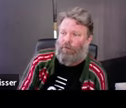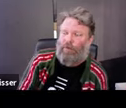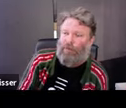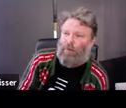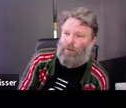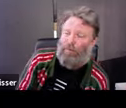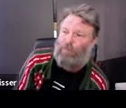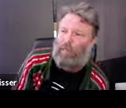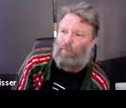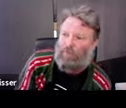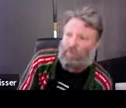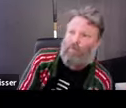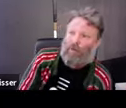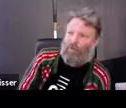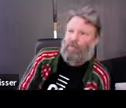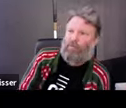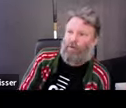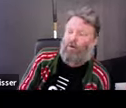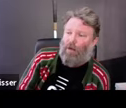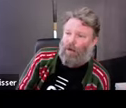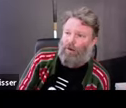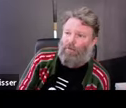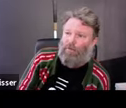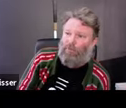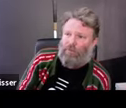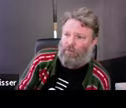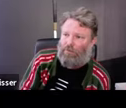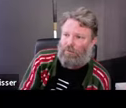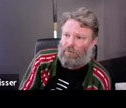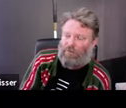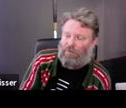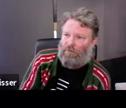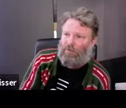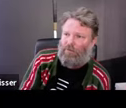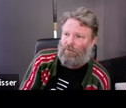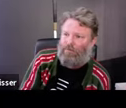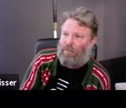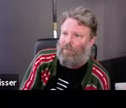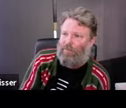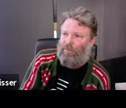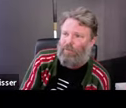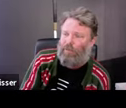going to publish a paper about it. And so, I am hoping to make those